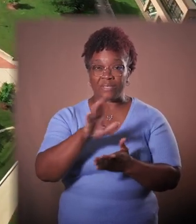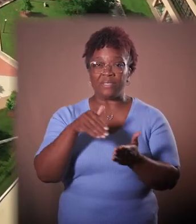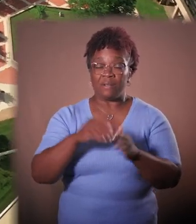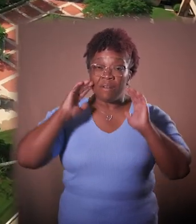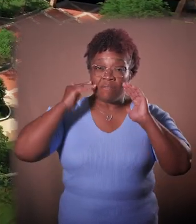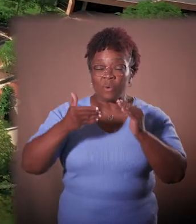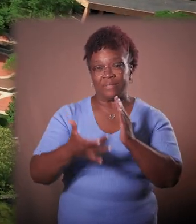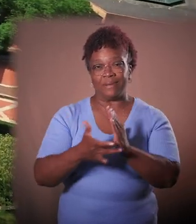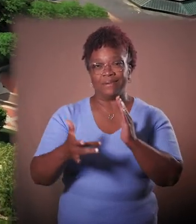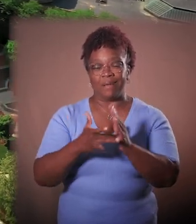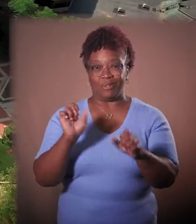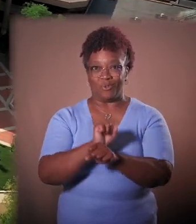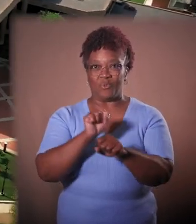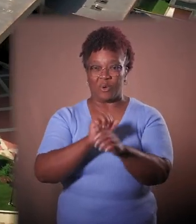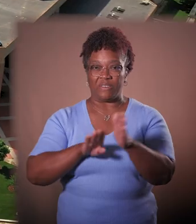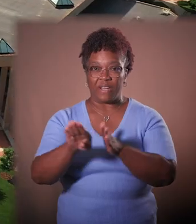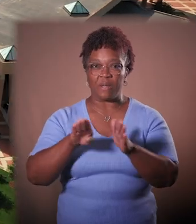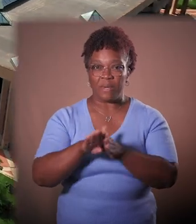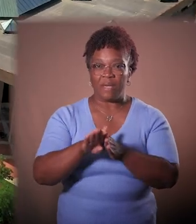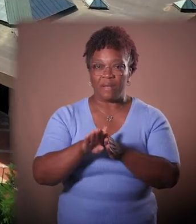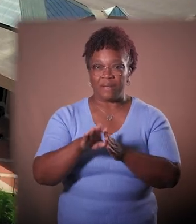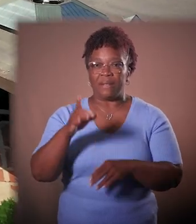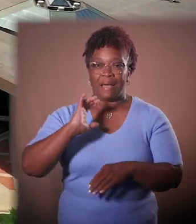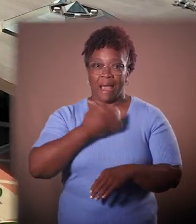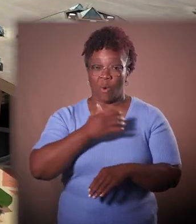and workforce development and solidifying our state